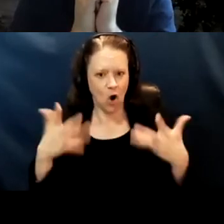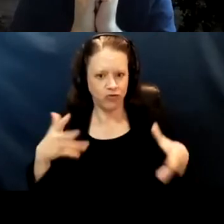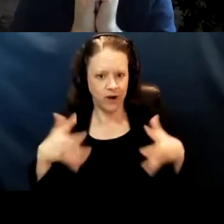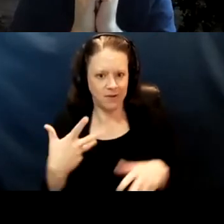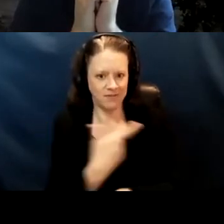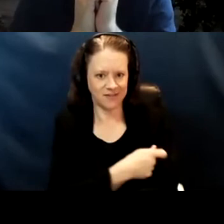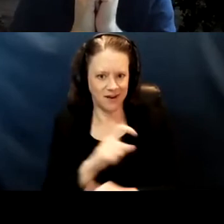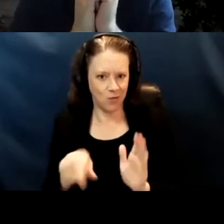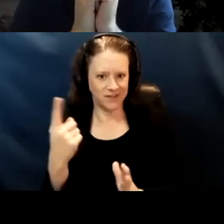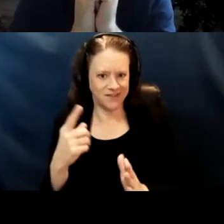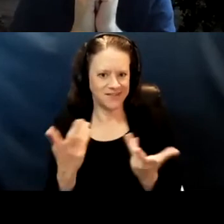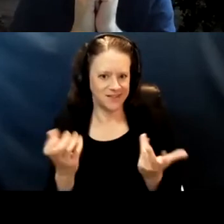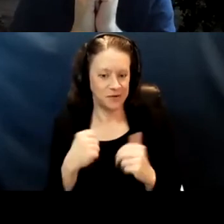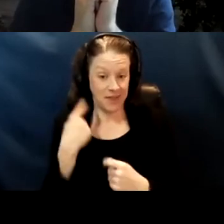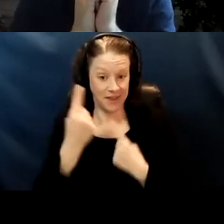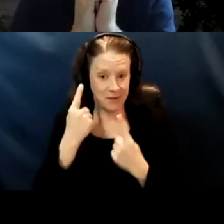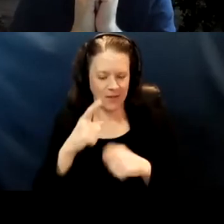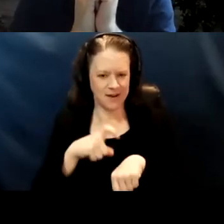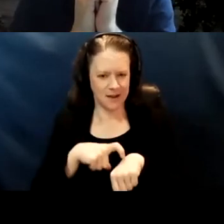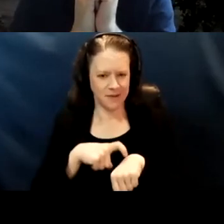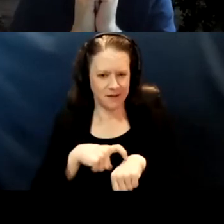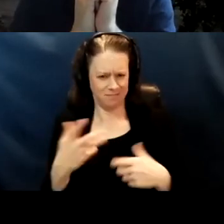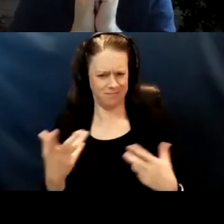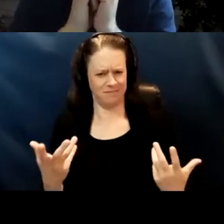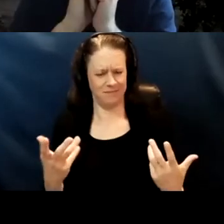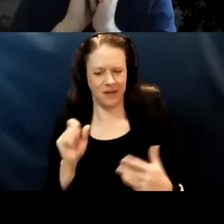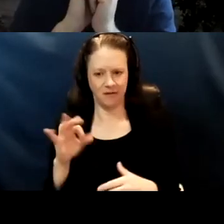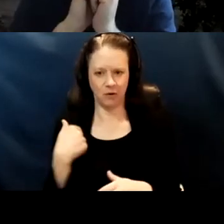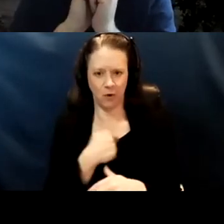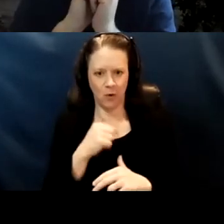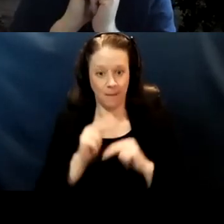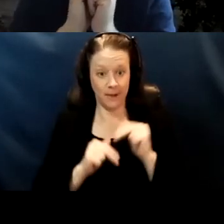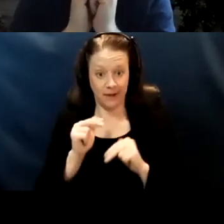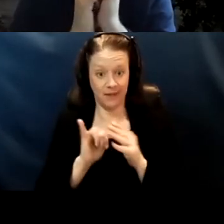So I'm thinking about just the timing here is like if we were building this out on the front end,